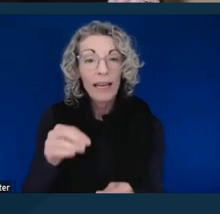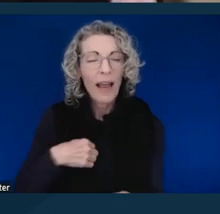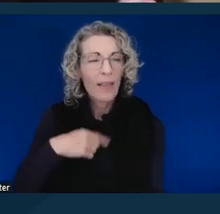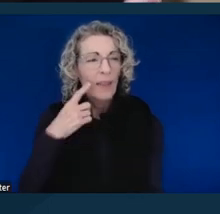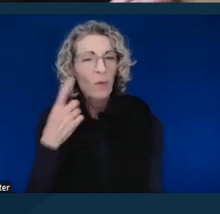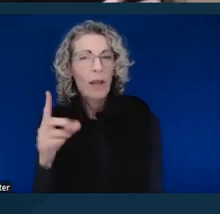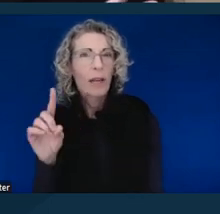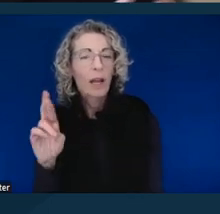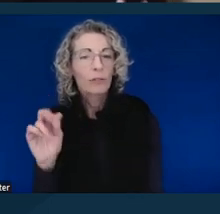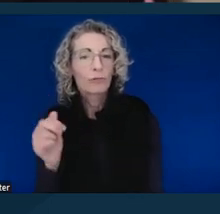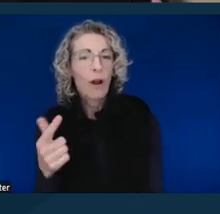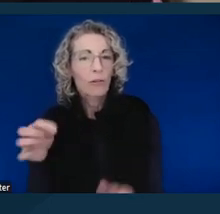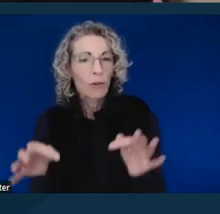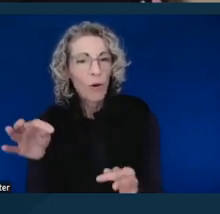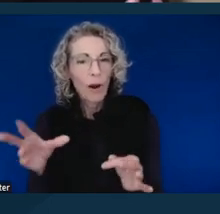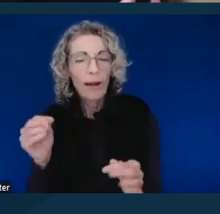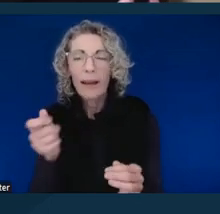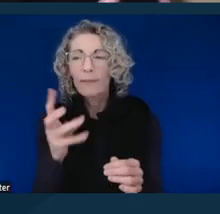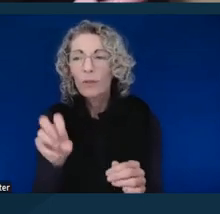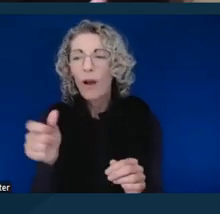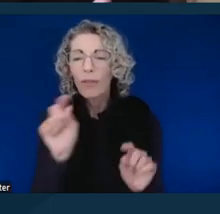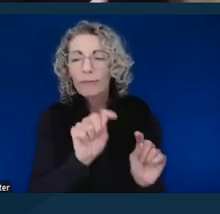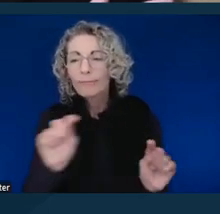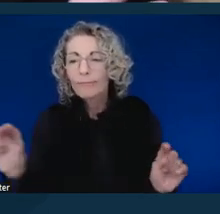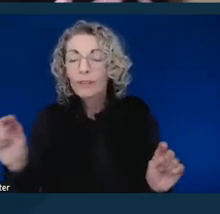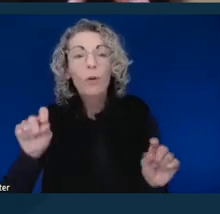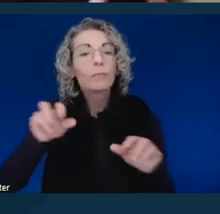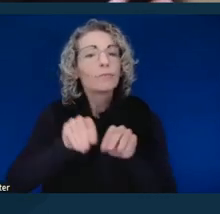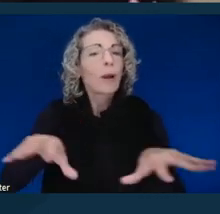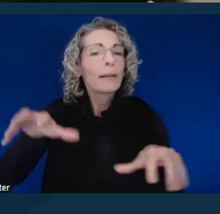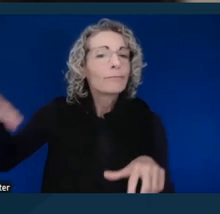and a few other dependency court and that sort of thing.